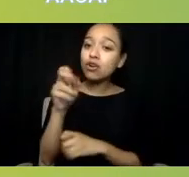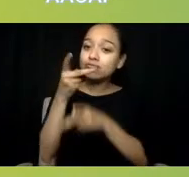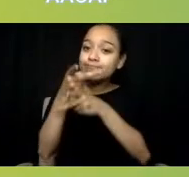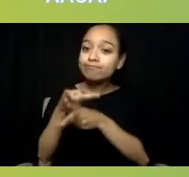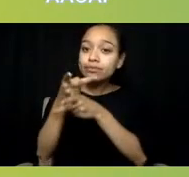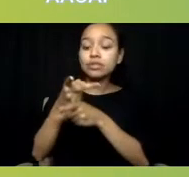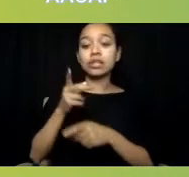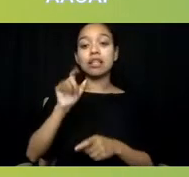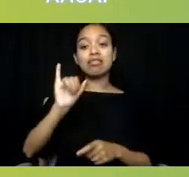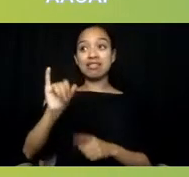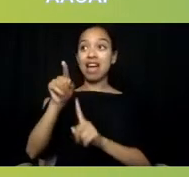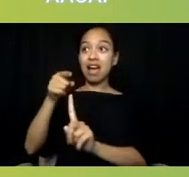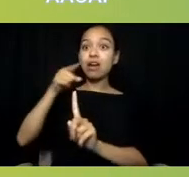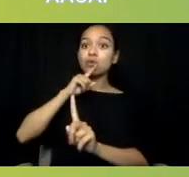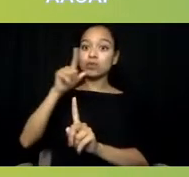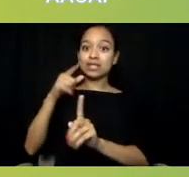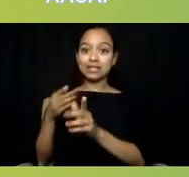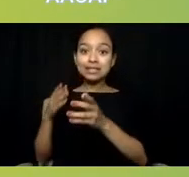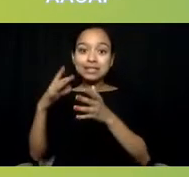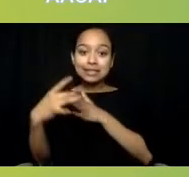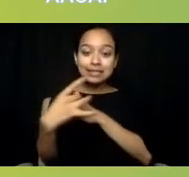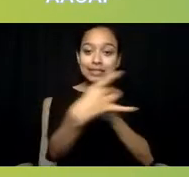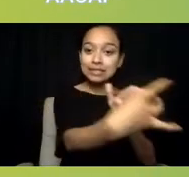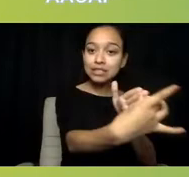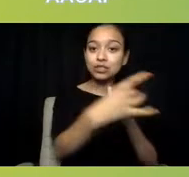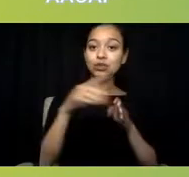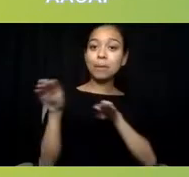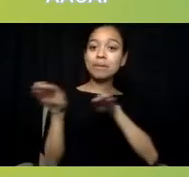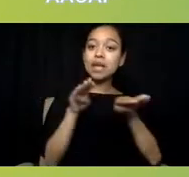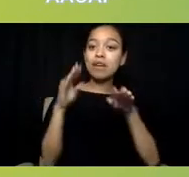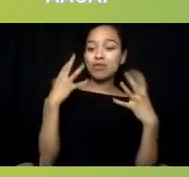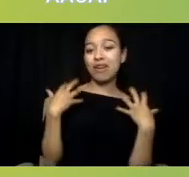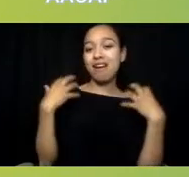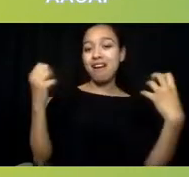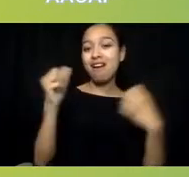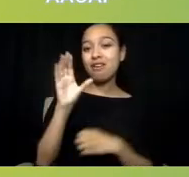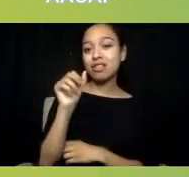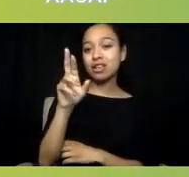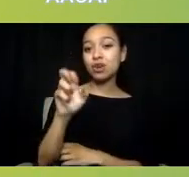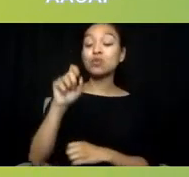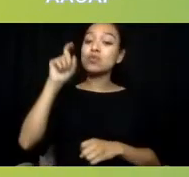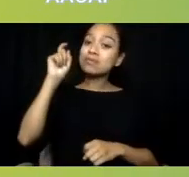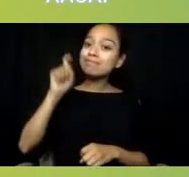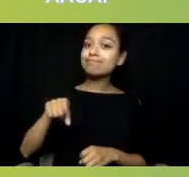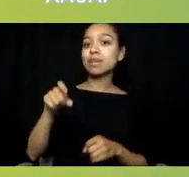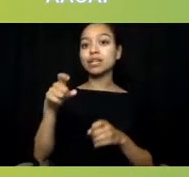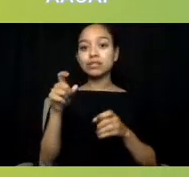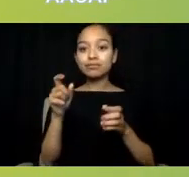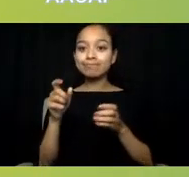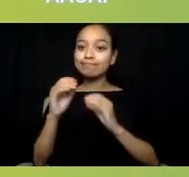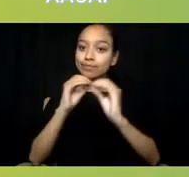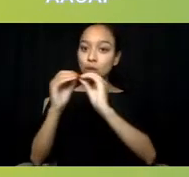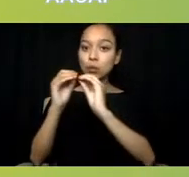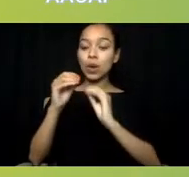so we really must ensure that we correct the historic inequities at that first point of contact